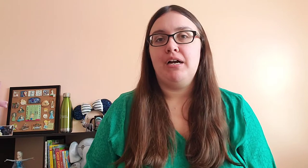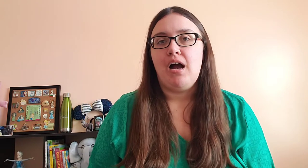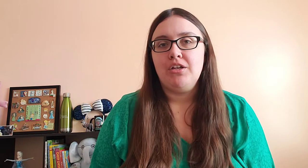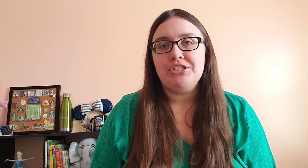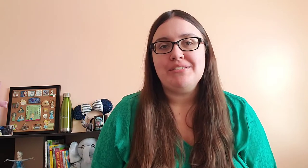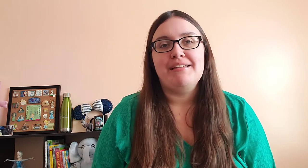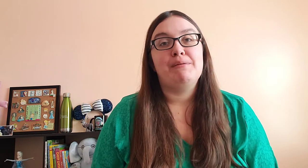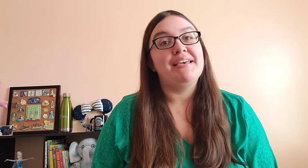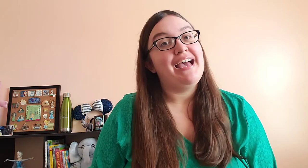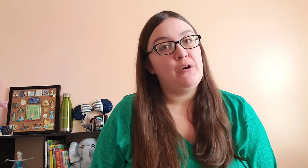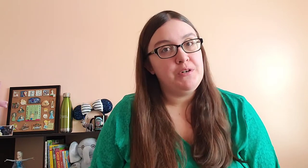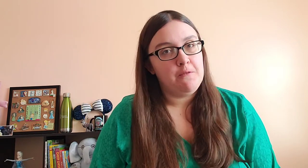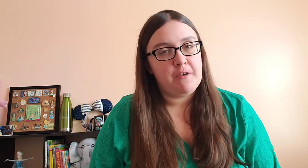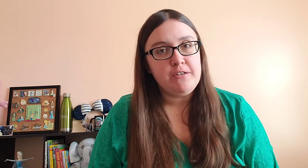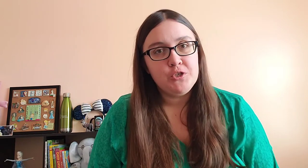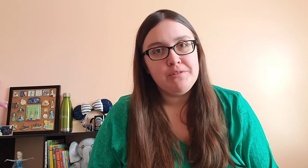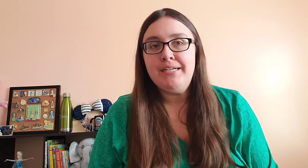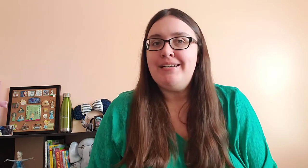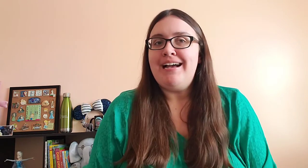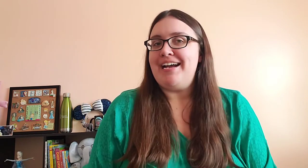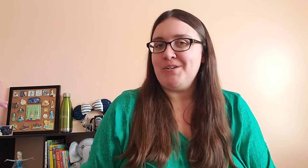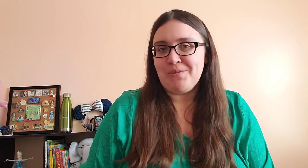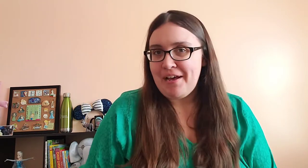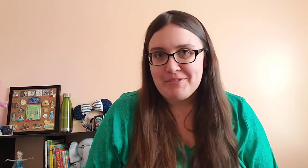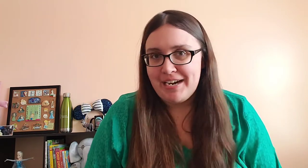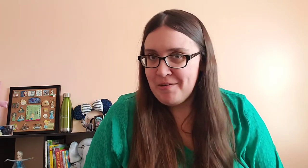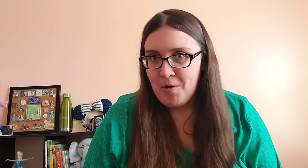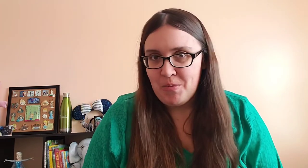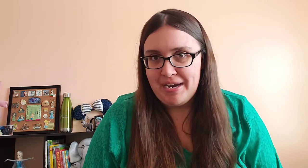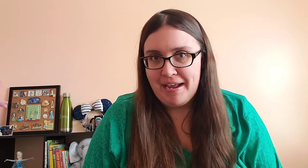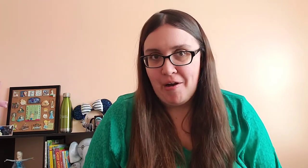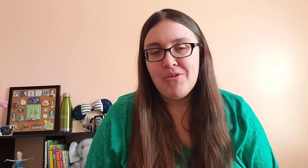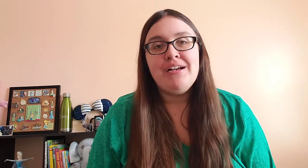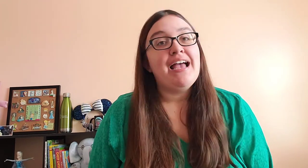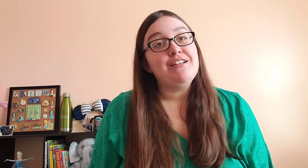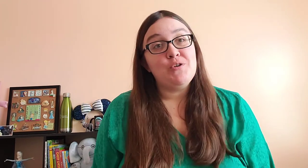colors, and you count the fish. I don't have that at home right now, and you